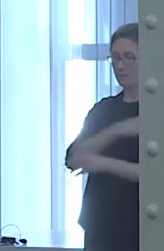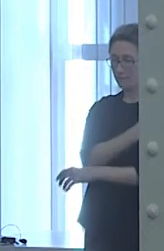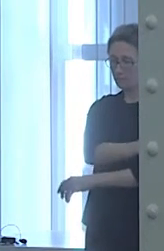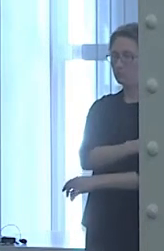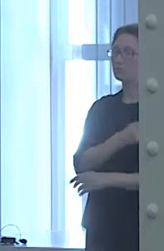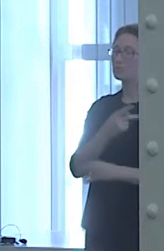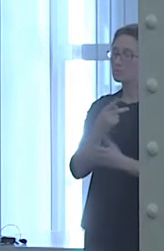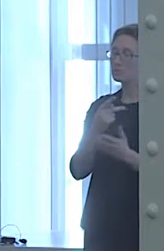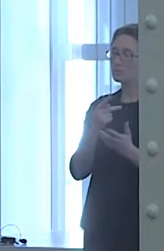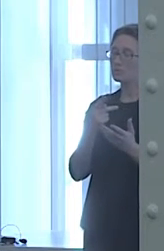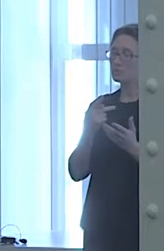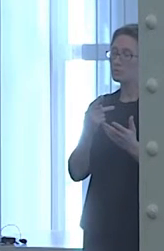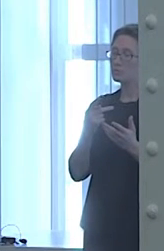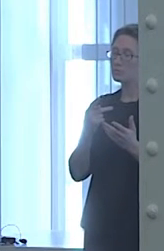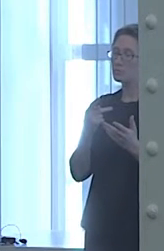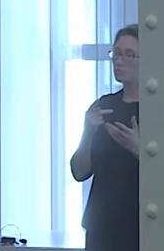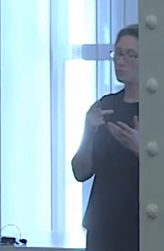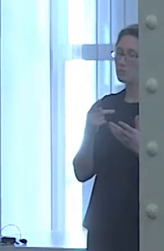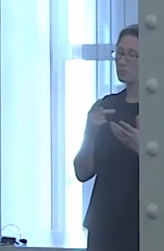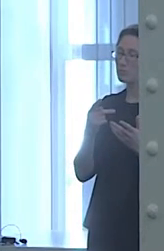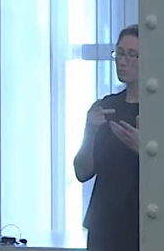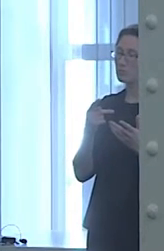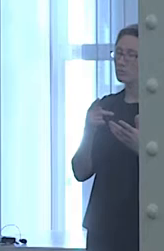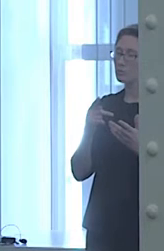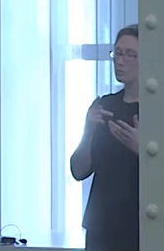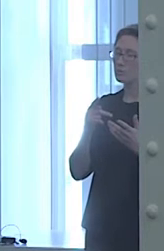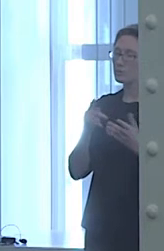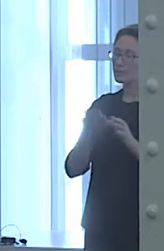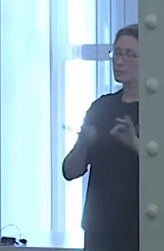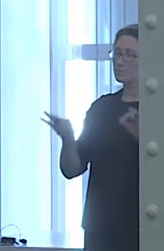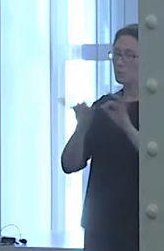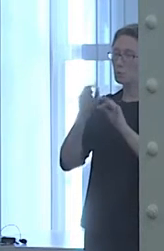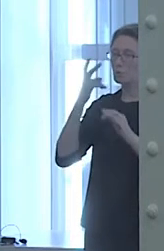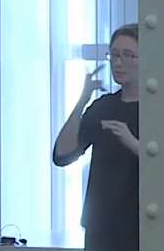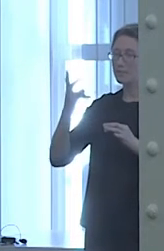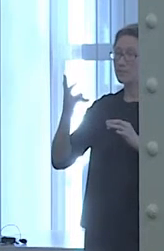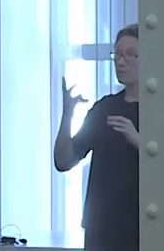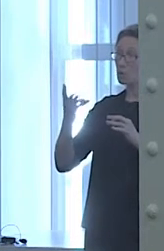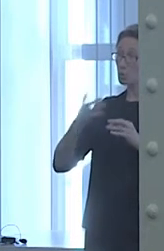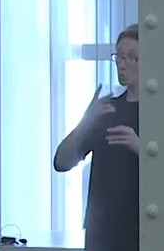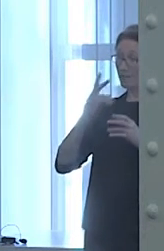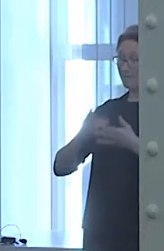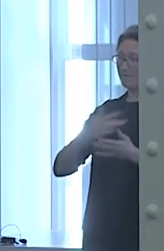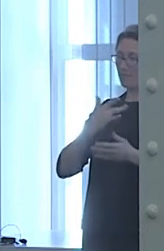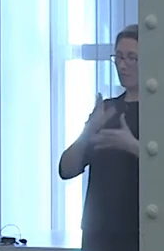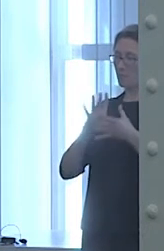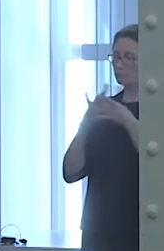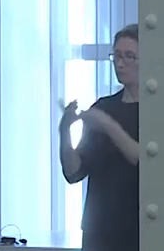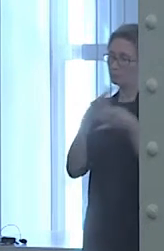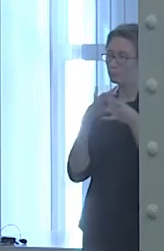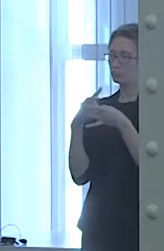does the patient feel in his or her social group. Ultimately, all mental health professionals